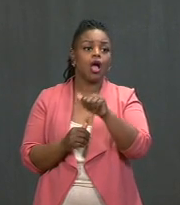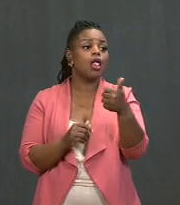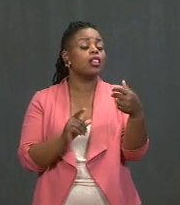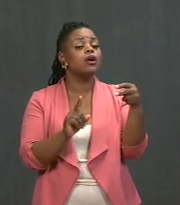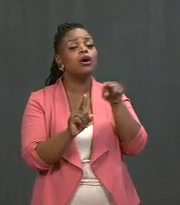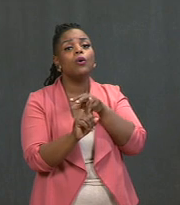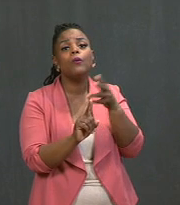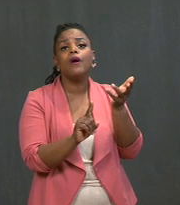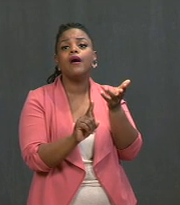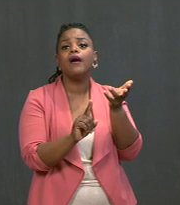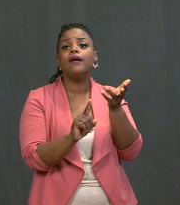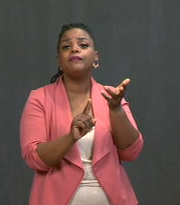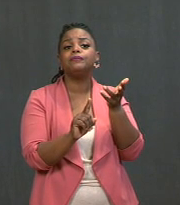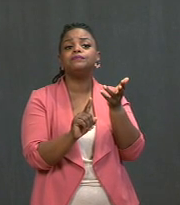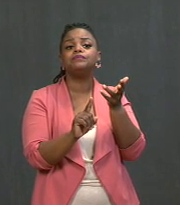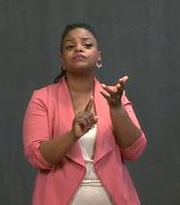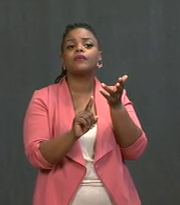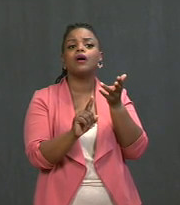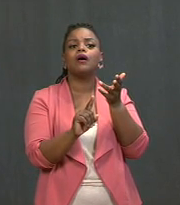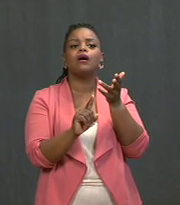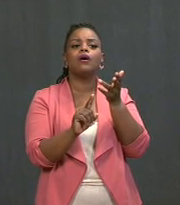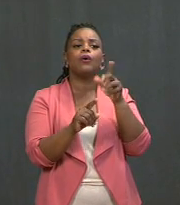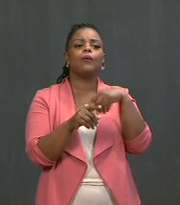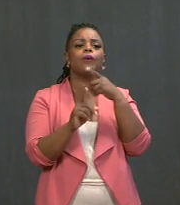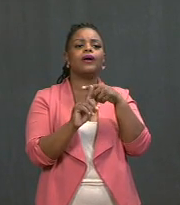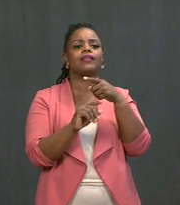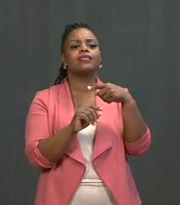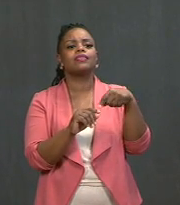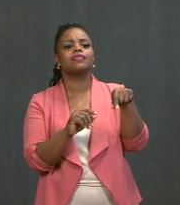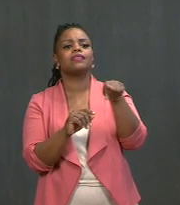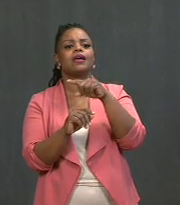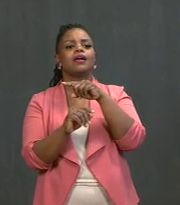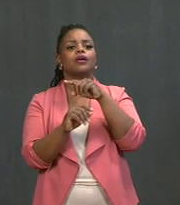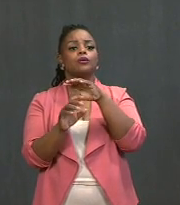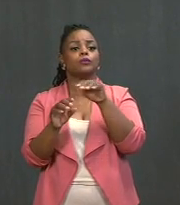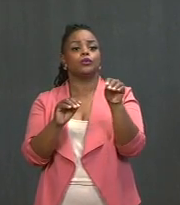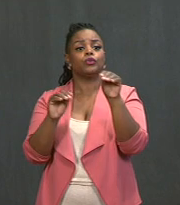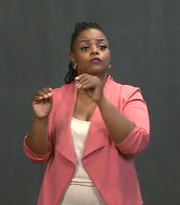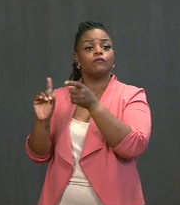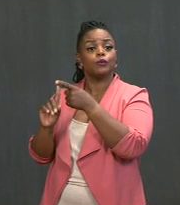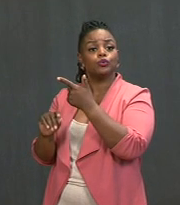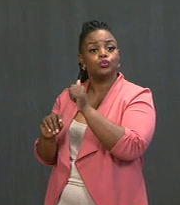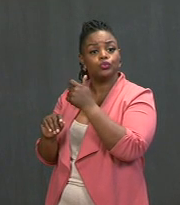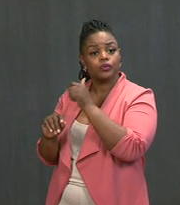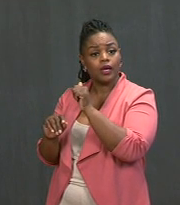When they, in fact, move out of Georgia, the people who need the help the most --